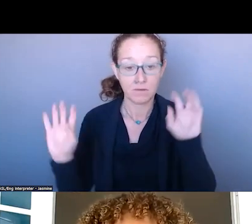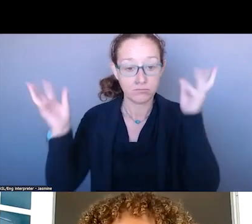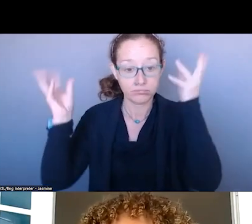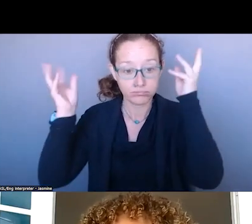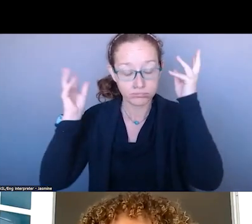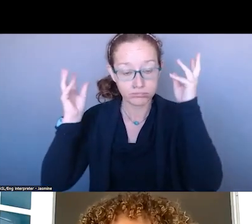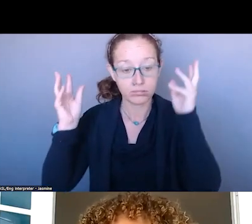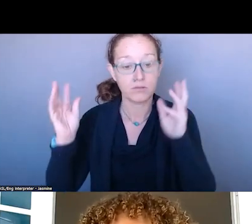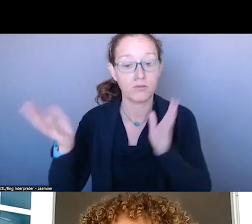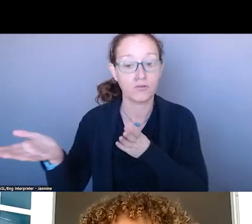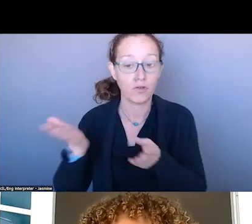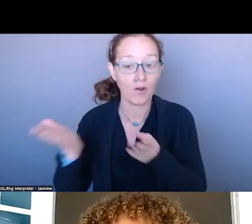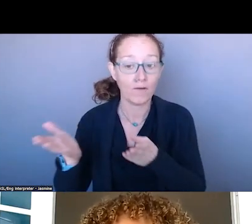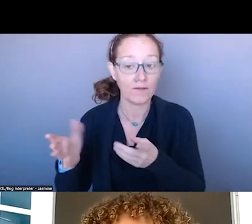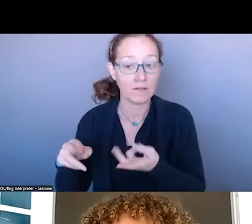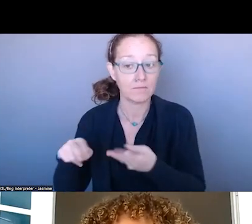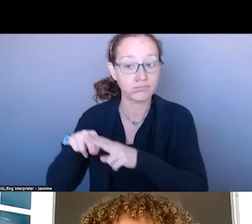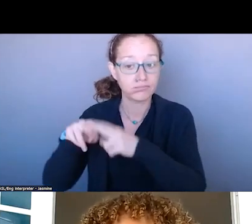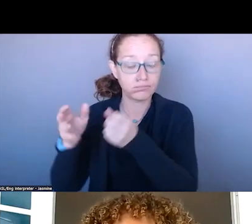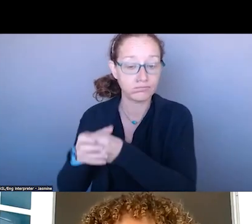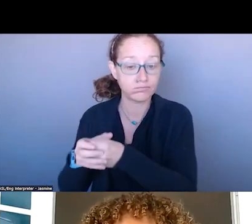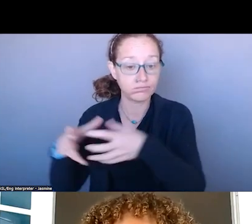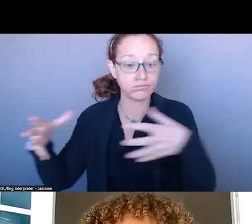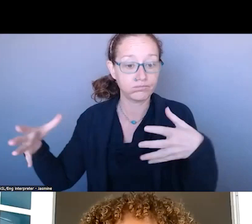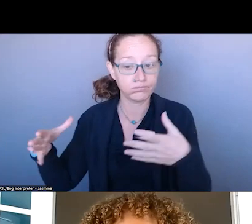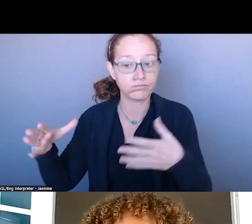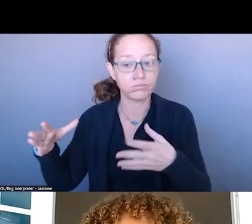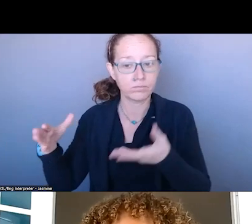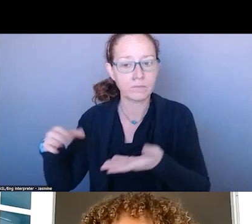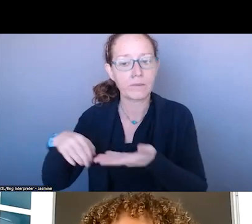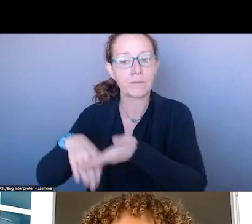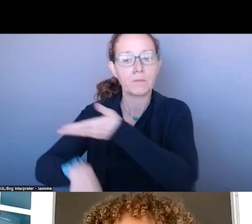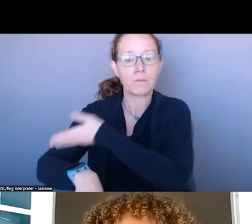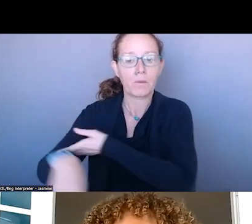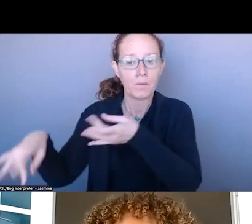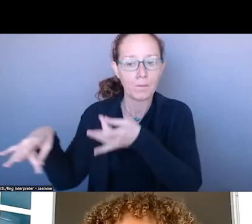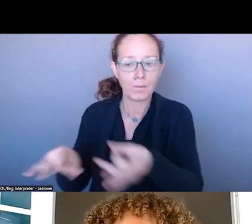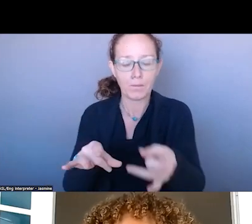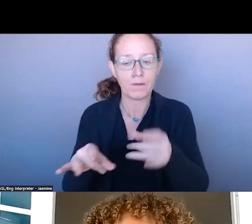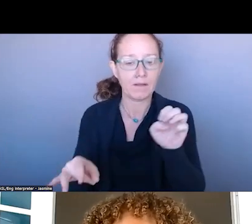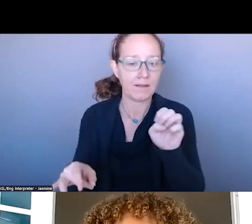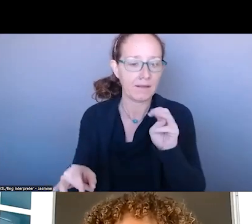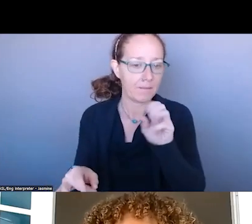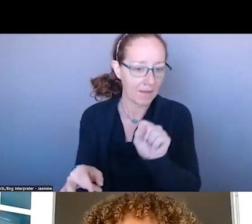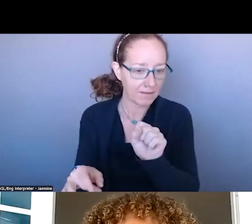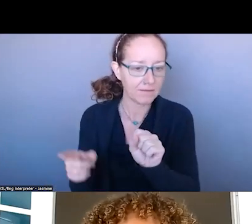IMPROVED EFFICIENCIES WITHIN THE EMERGENCY MEDICAL SYSTEM.